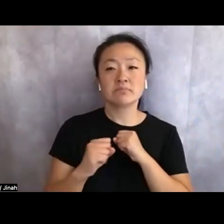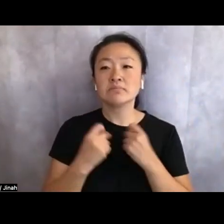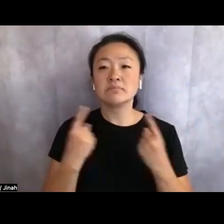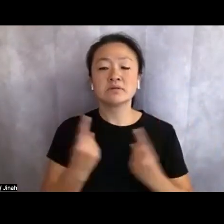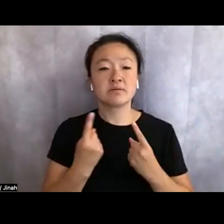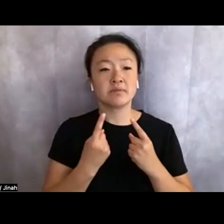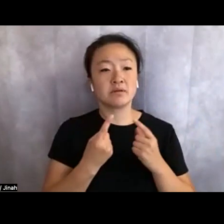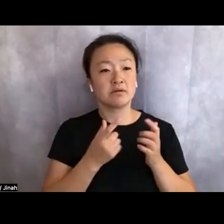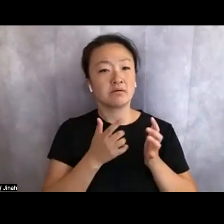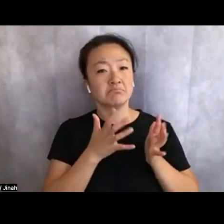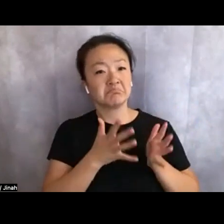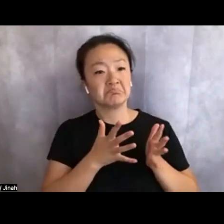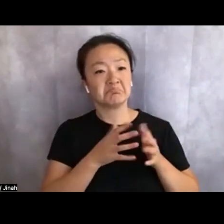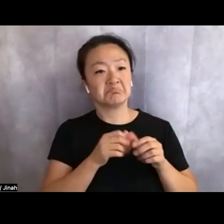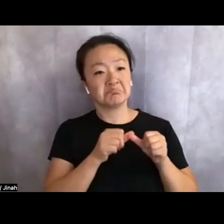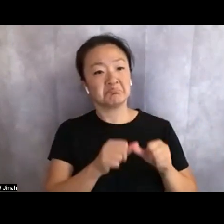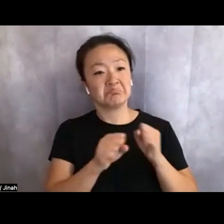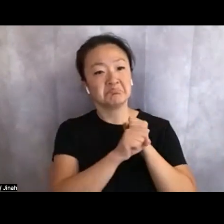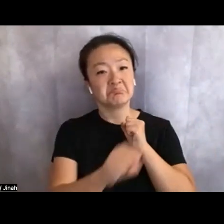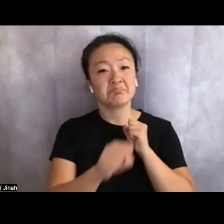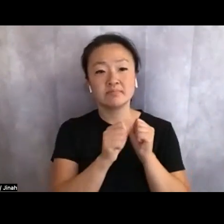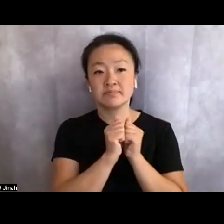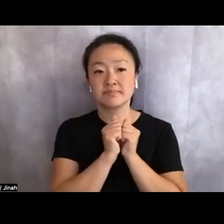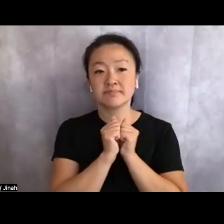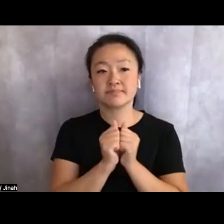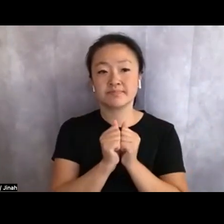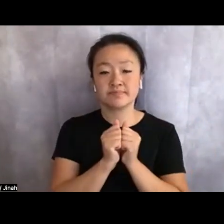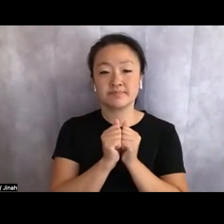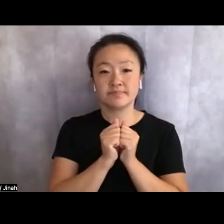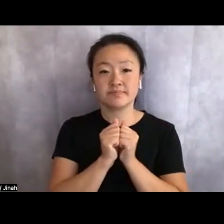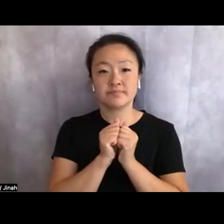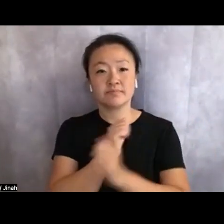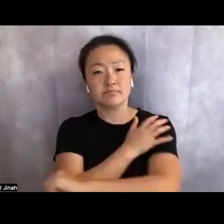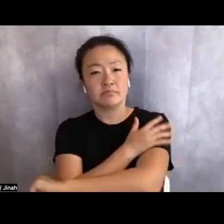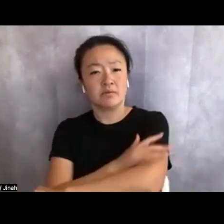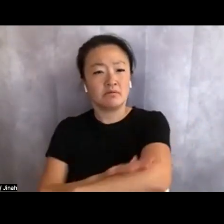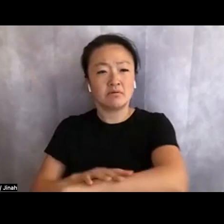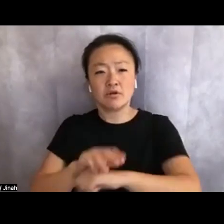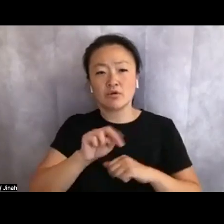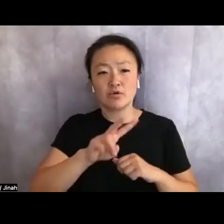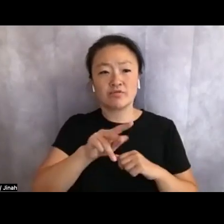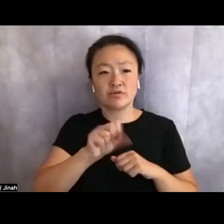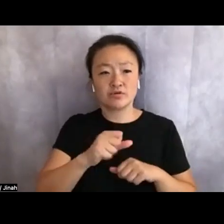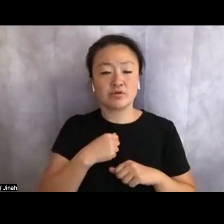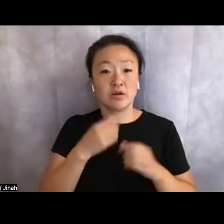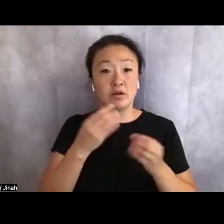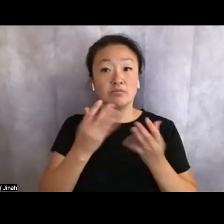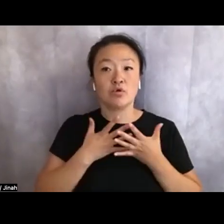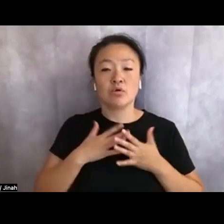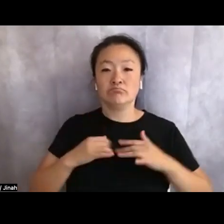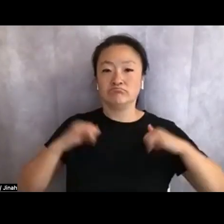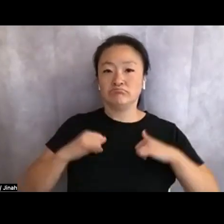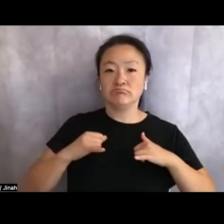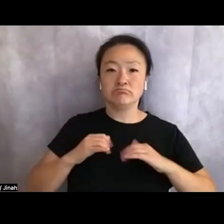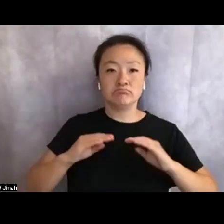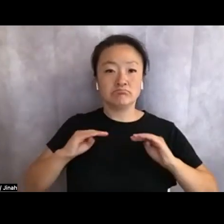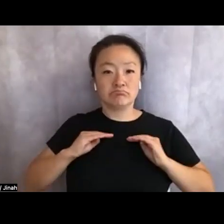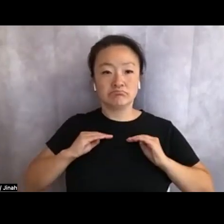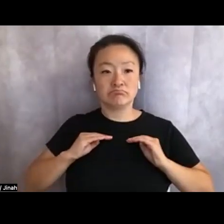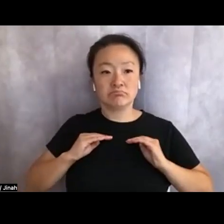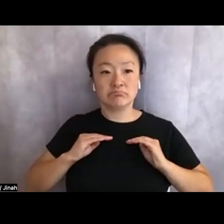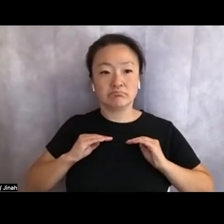together. When nerves are ablaze, I'm told to be blanket, lay my torso on theirs,